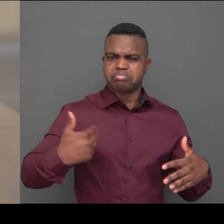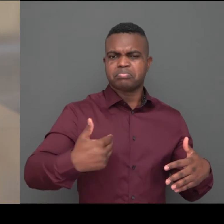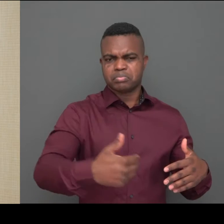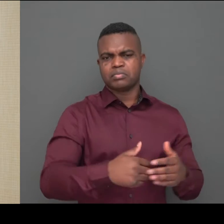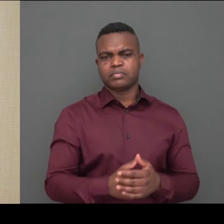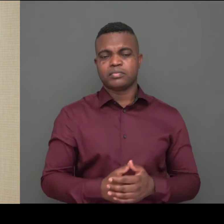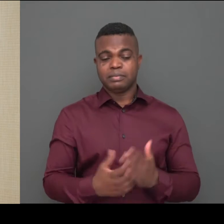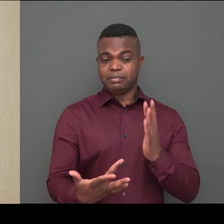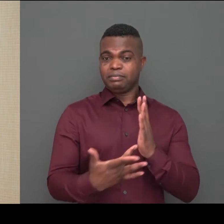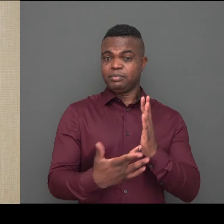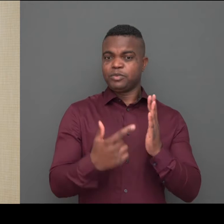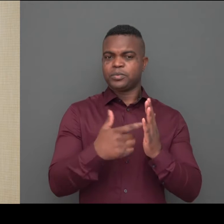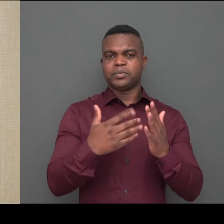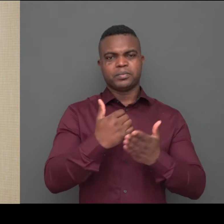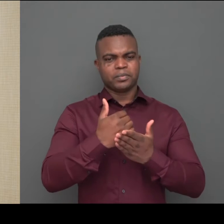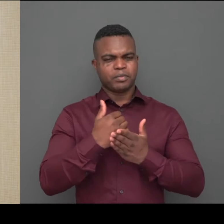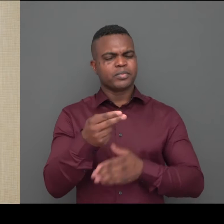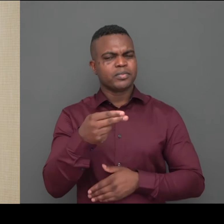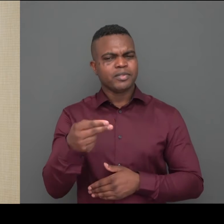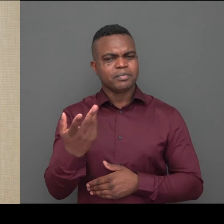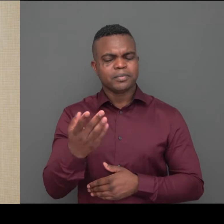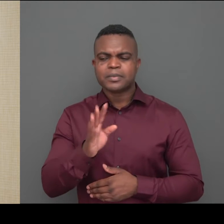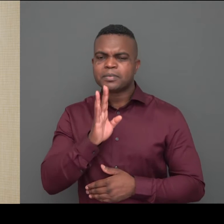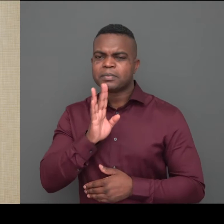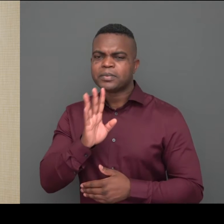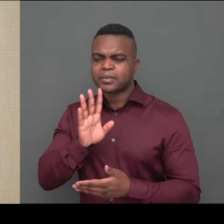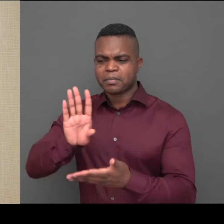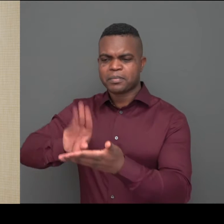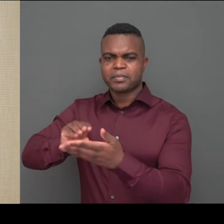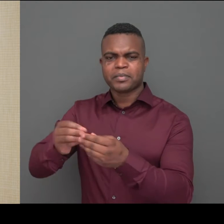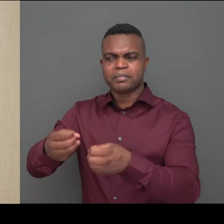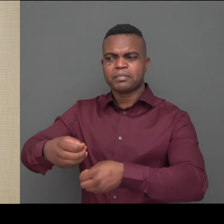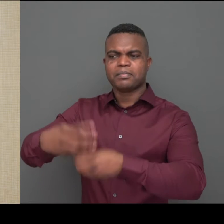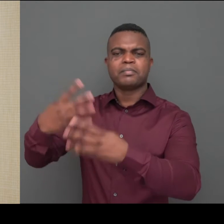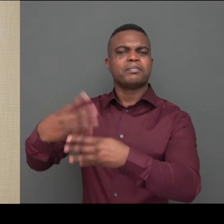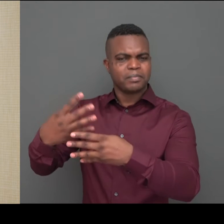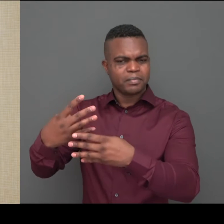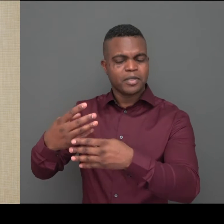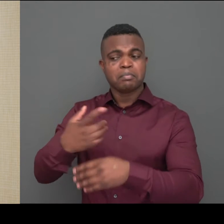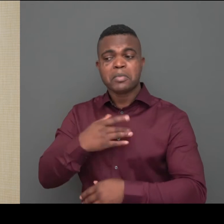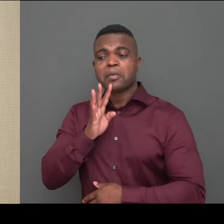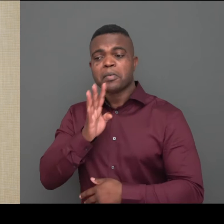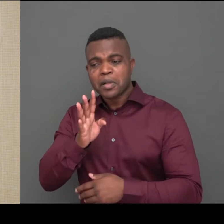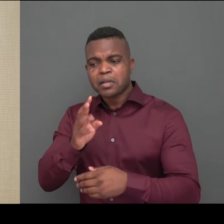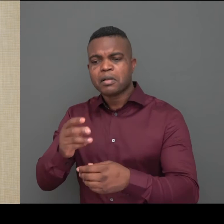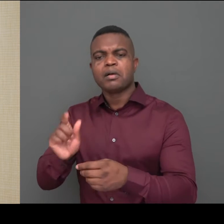The assistive technology I use when I write is called speech to text. I talk and it turns into text.